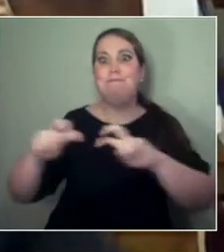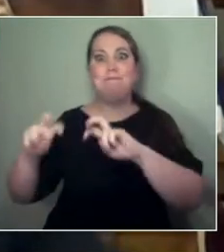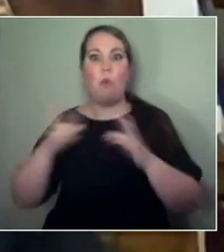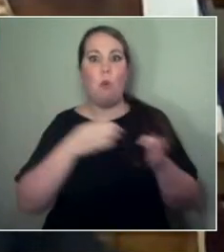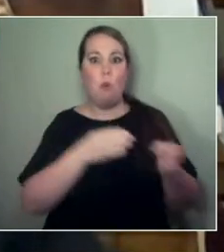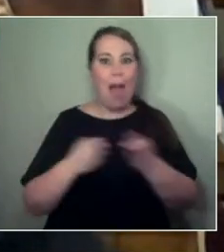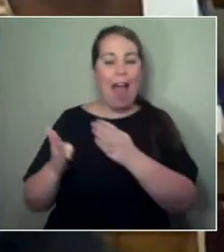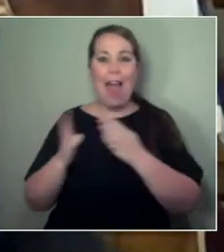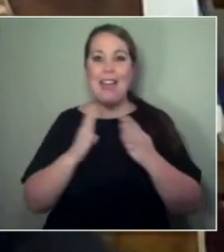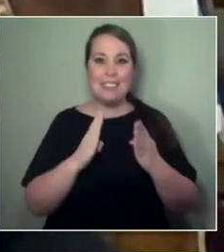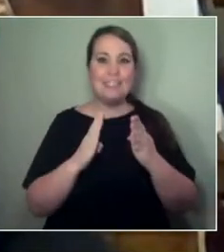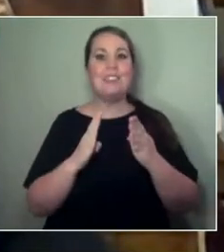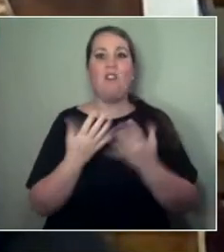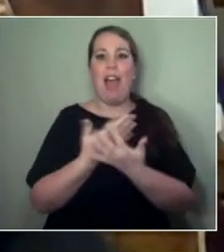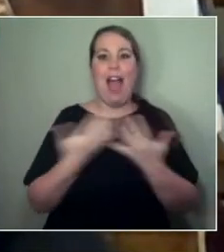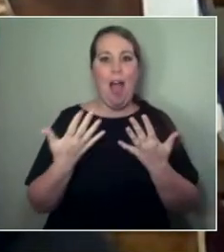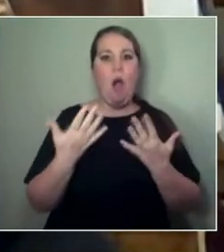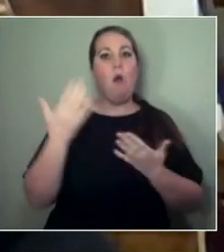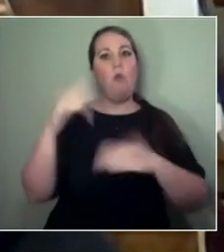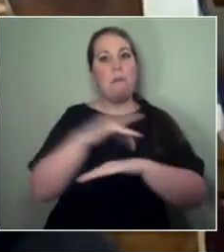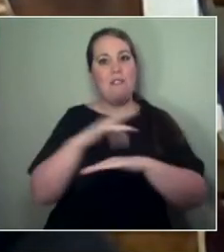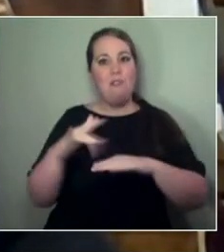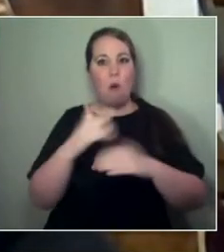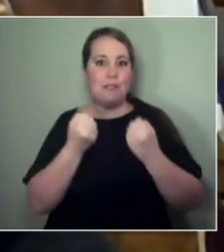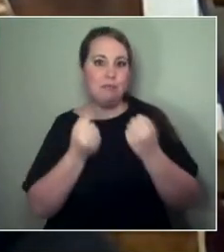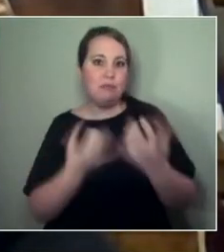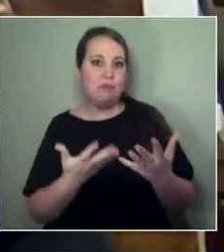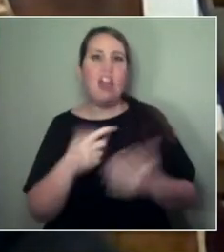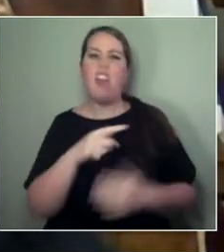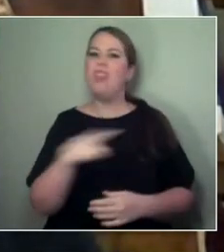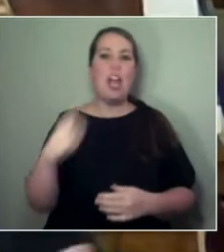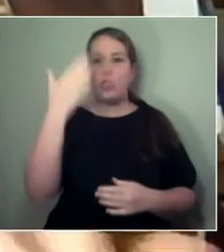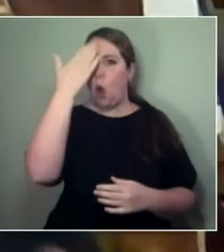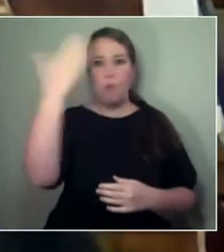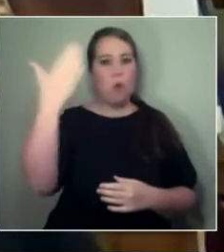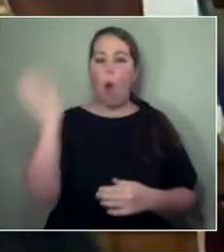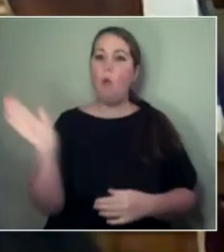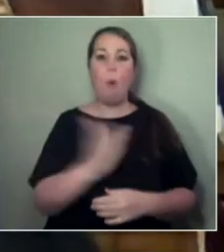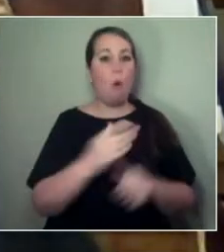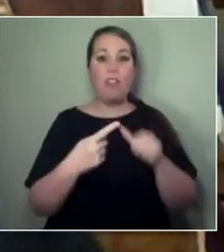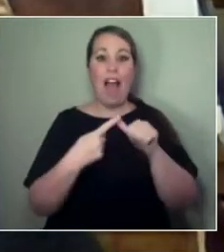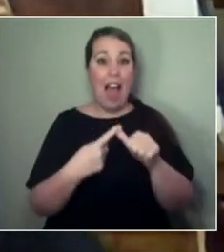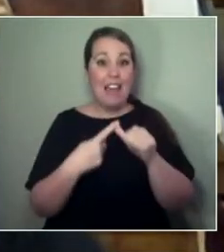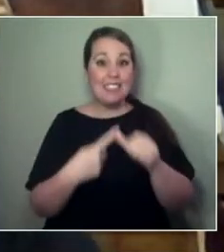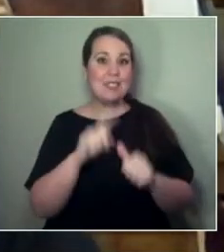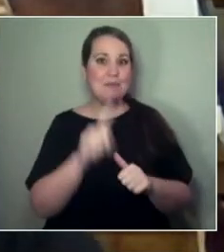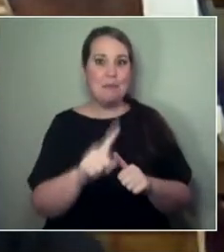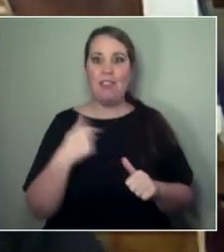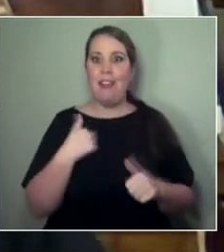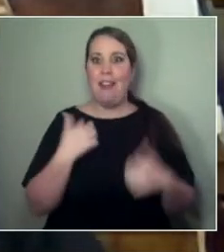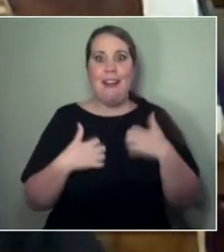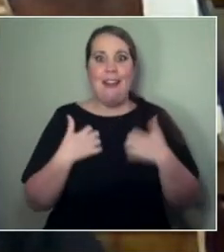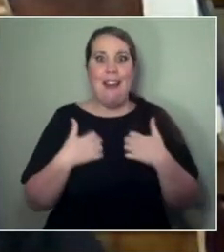but they are excited by the potential of the unknown — how we reimagine new ways of working internationally